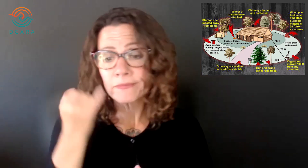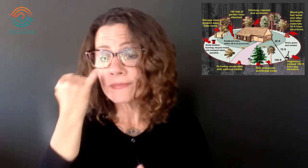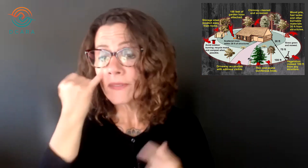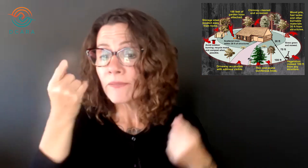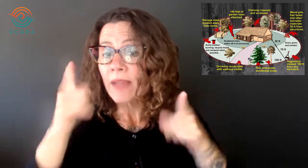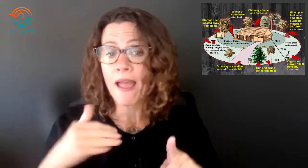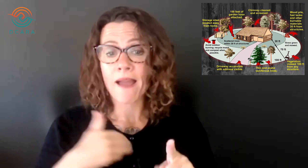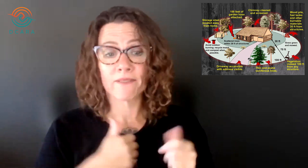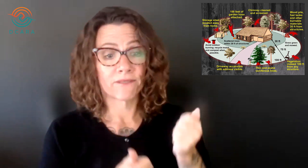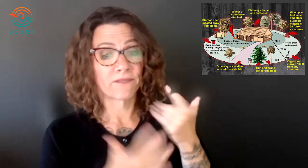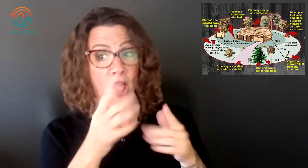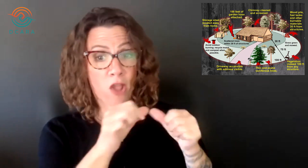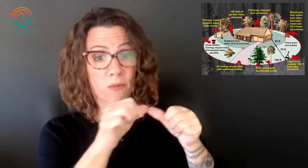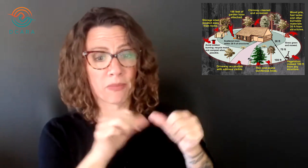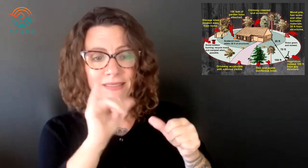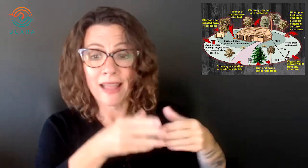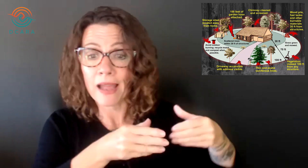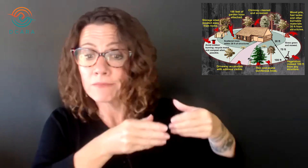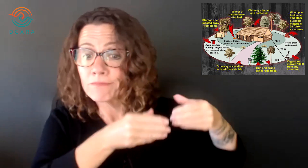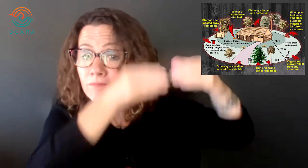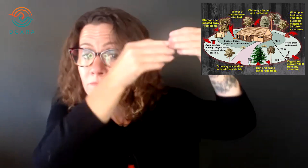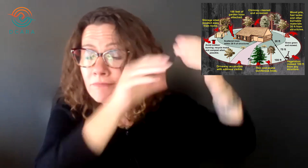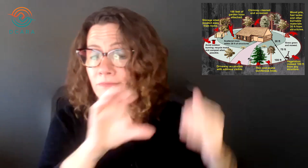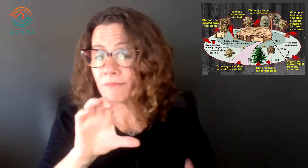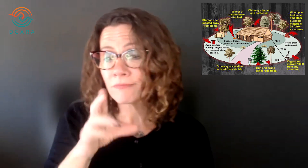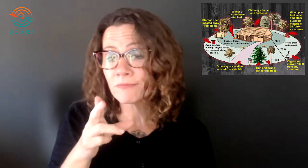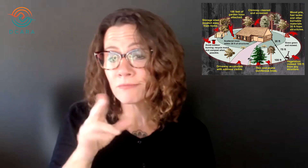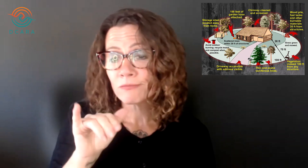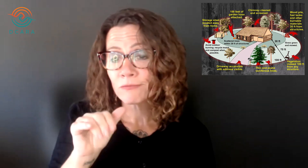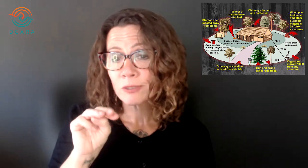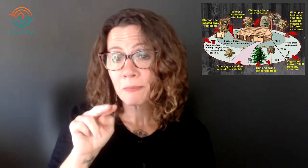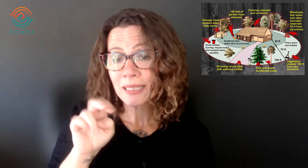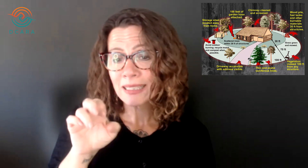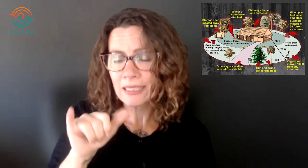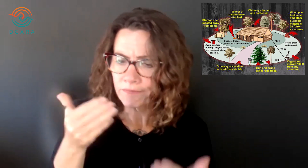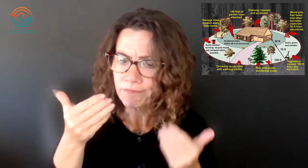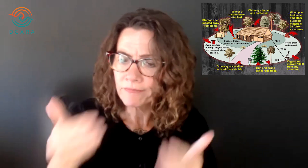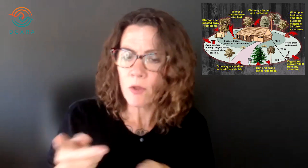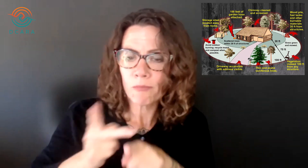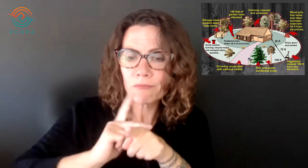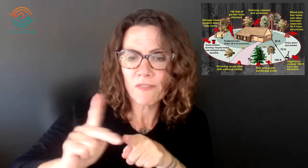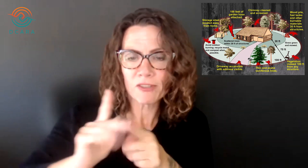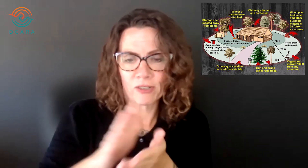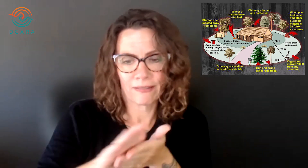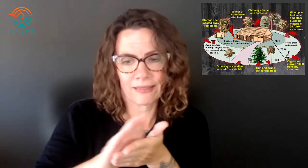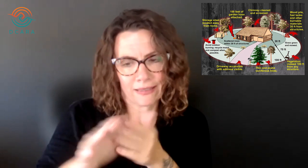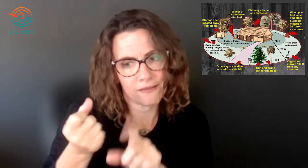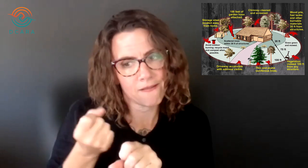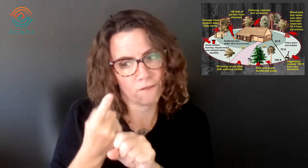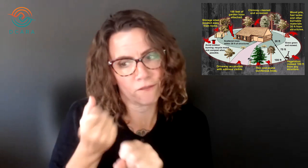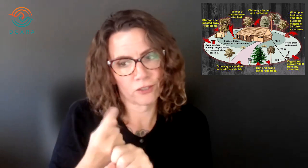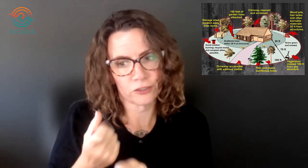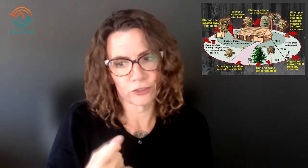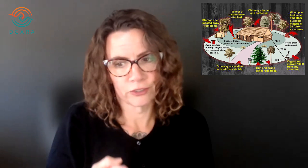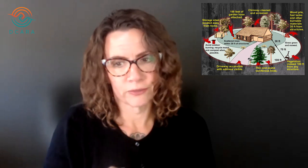If you have a fireplace, get the chimney professionally cleaned.